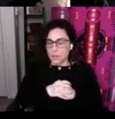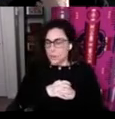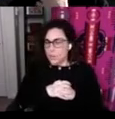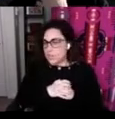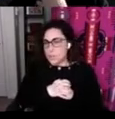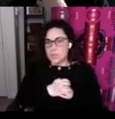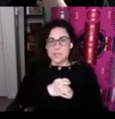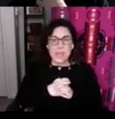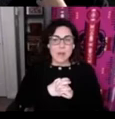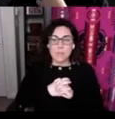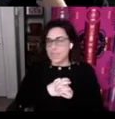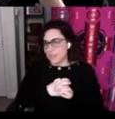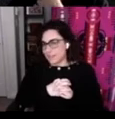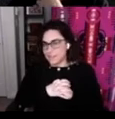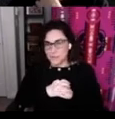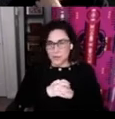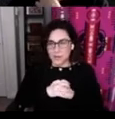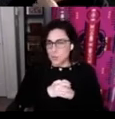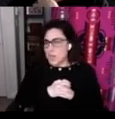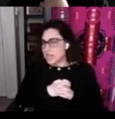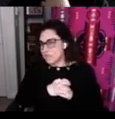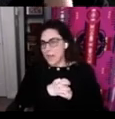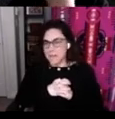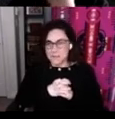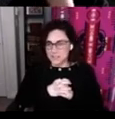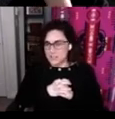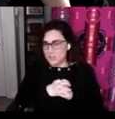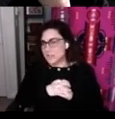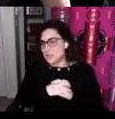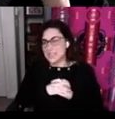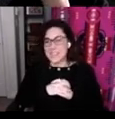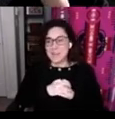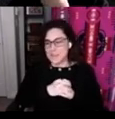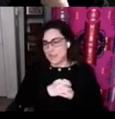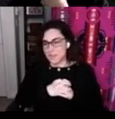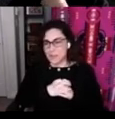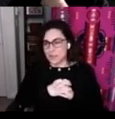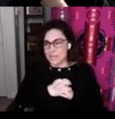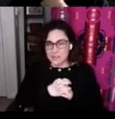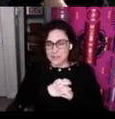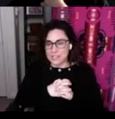we've been doing the same thing for 25 years so we've been doing the same thing for 30 years and